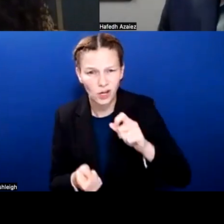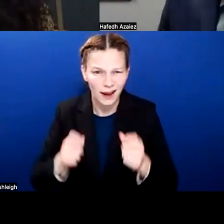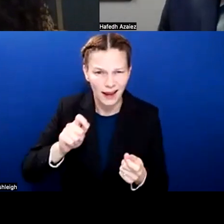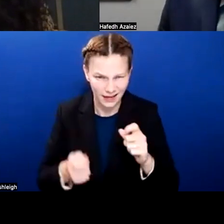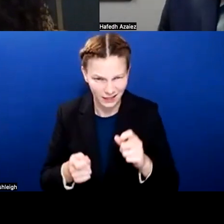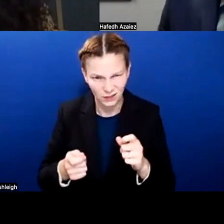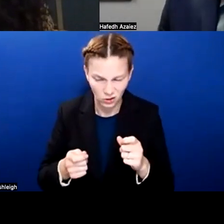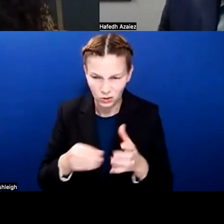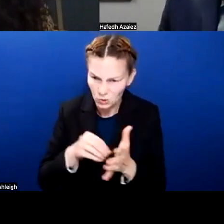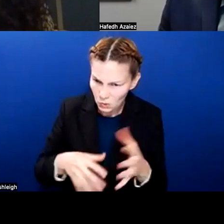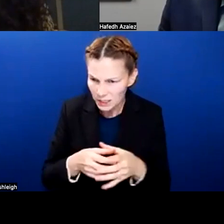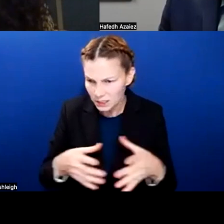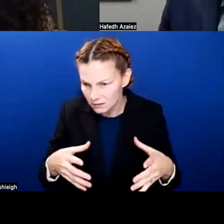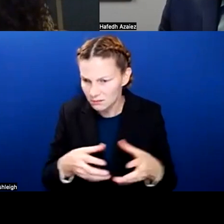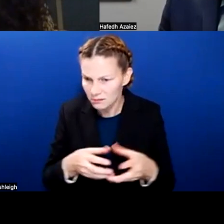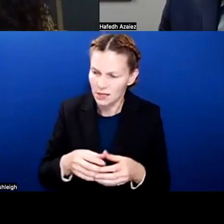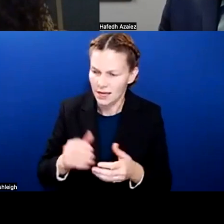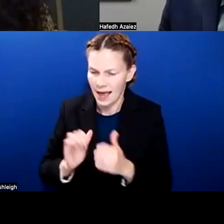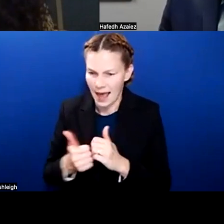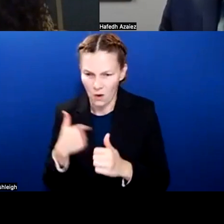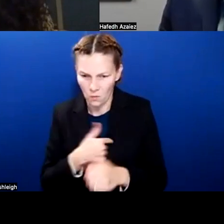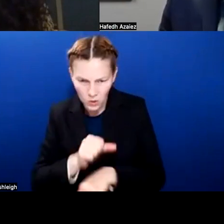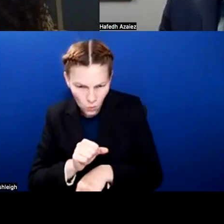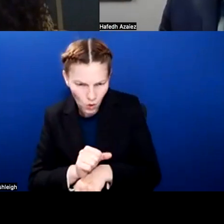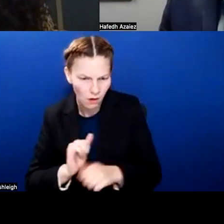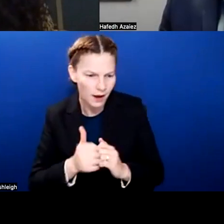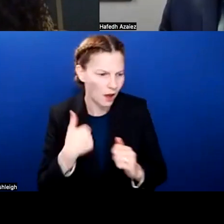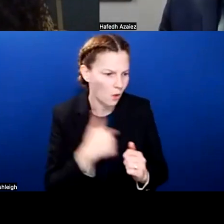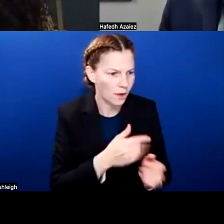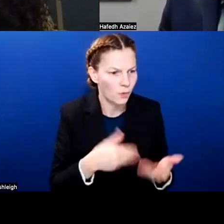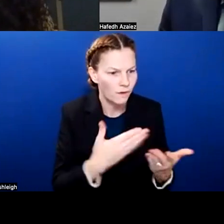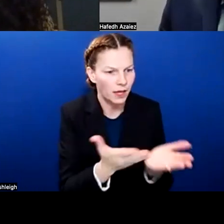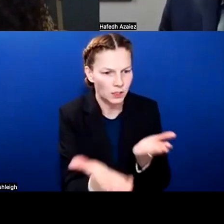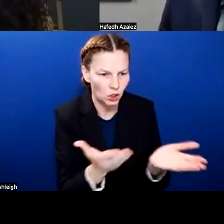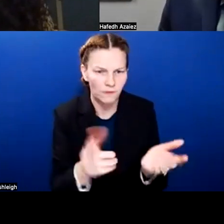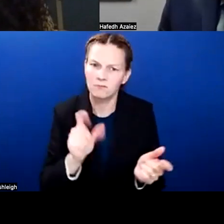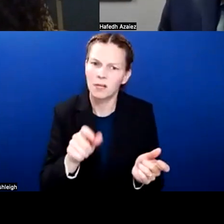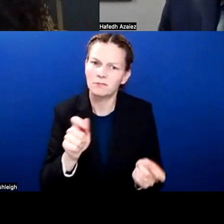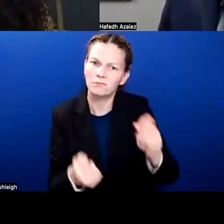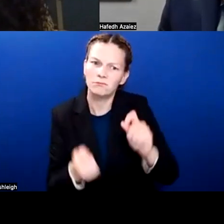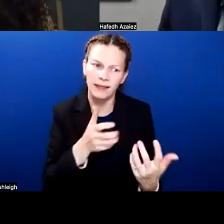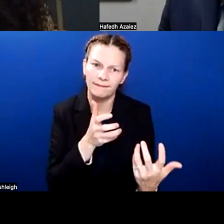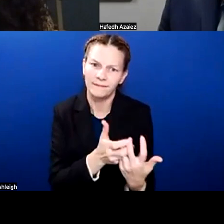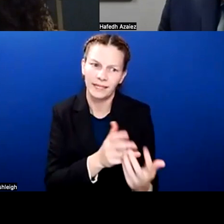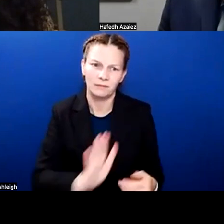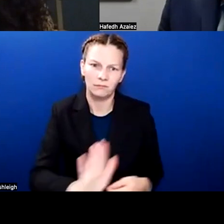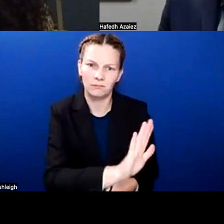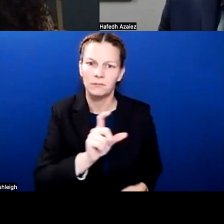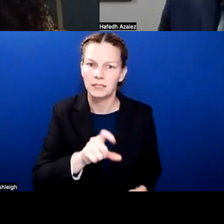and the way that we provide services changes also. And so with that being said, for anybody who would necessarily...